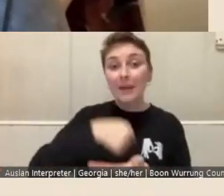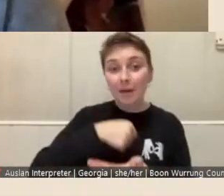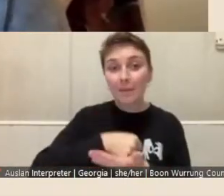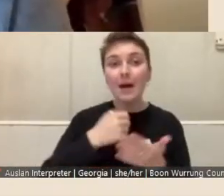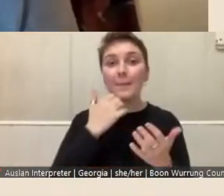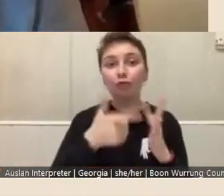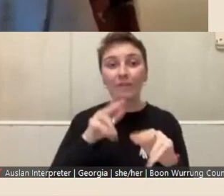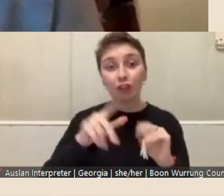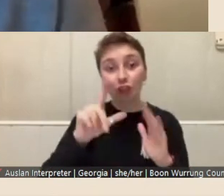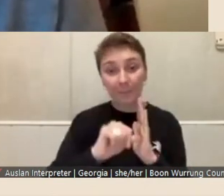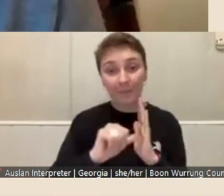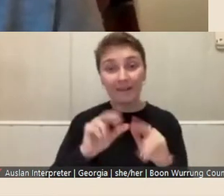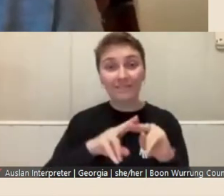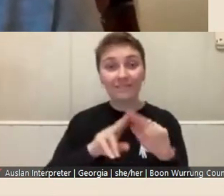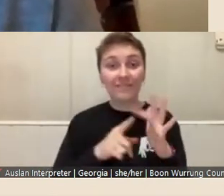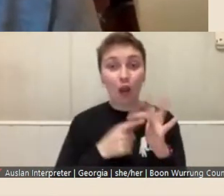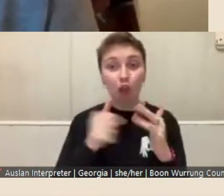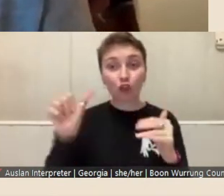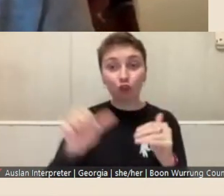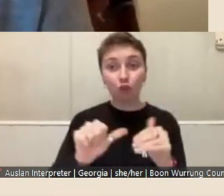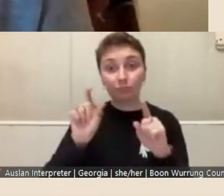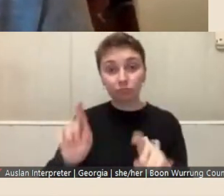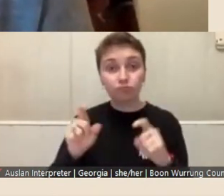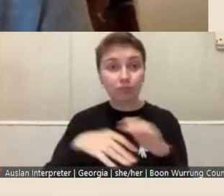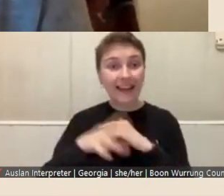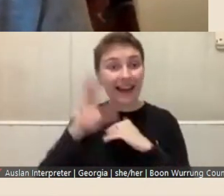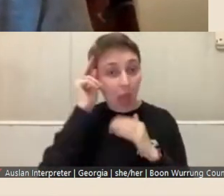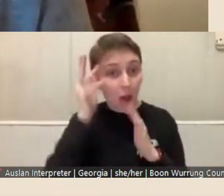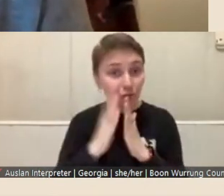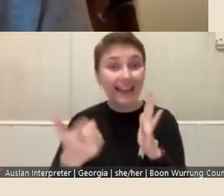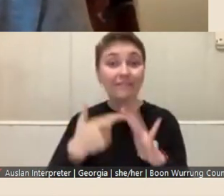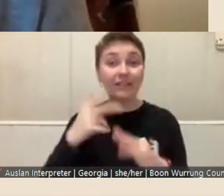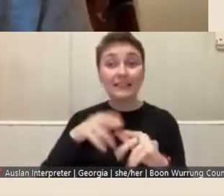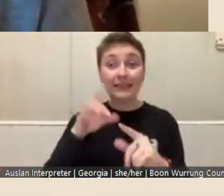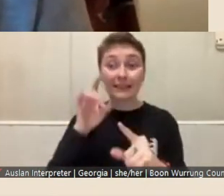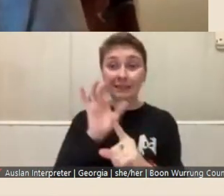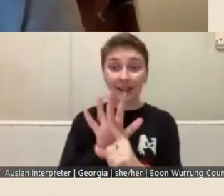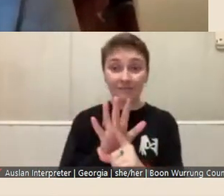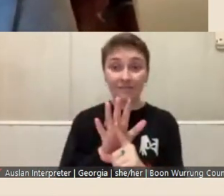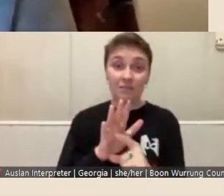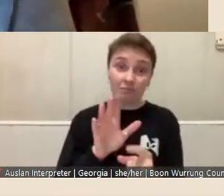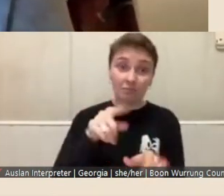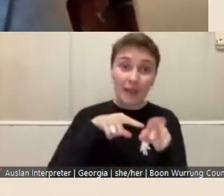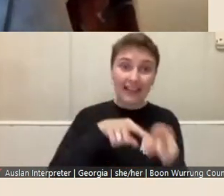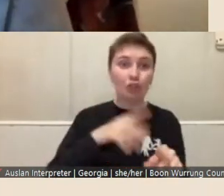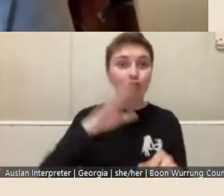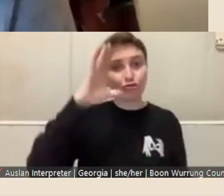spend in the Library if they are somebody who is typically based in rural or regional Victoria?'